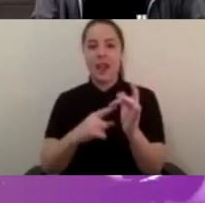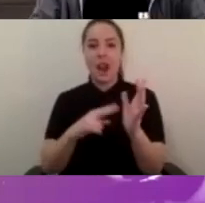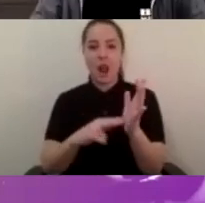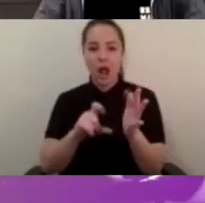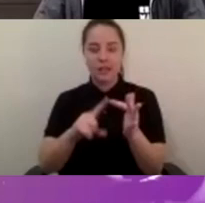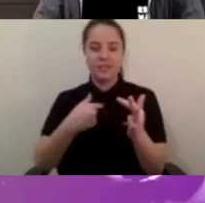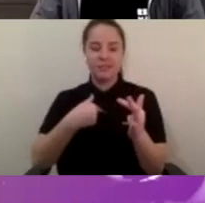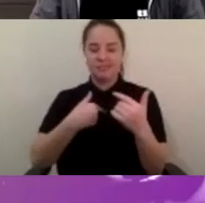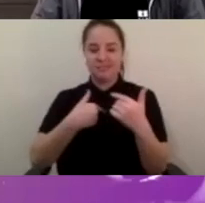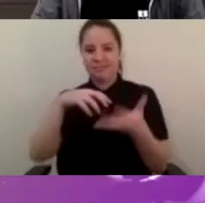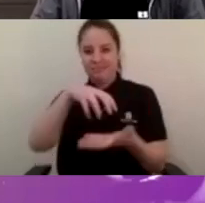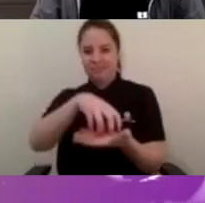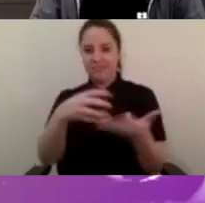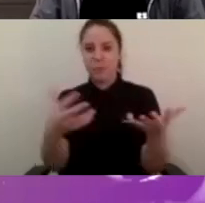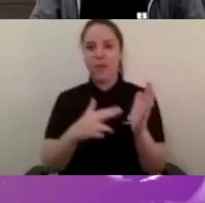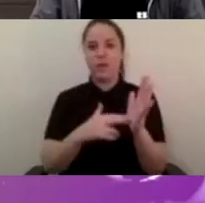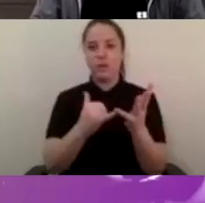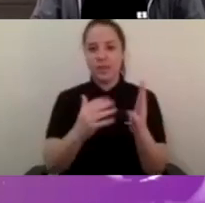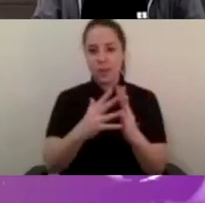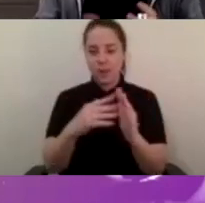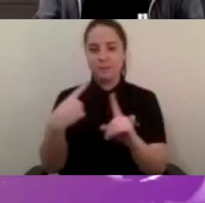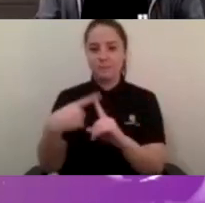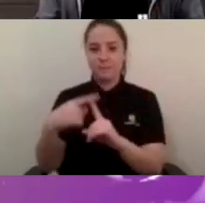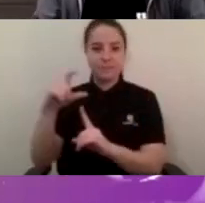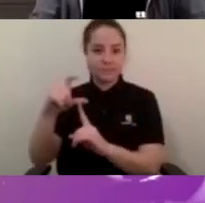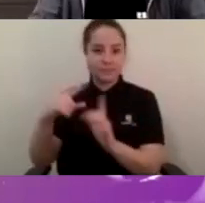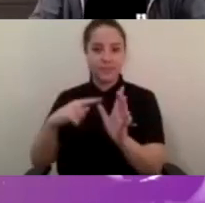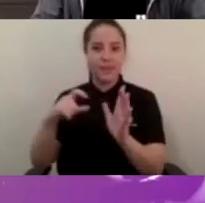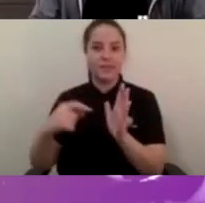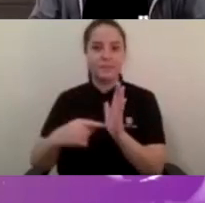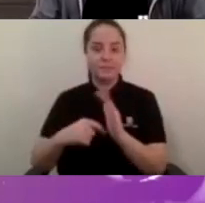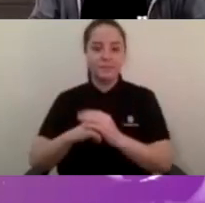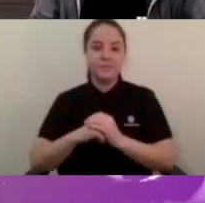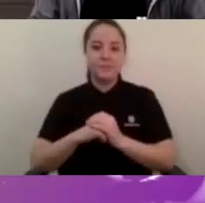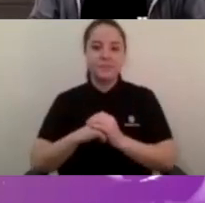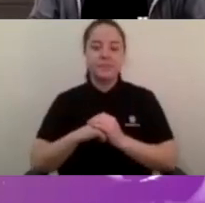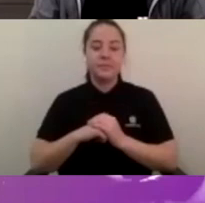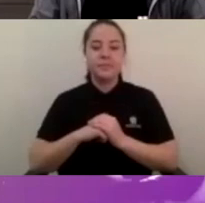and we have great partnerships with a couple of other organisations as well,